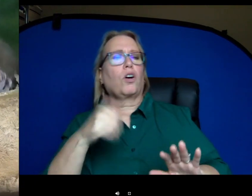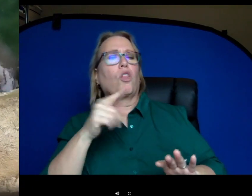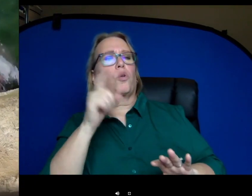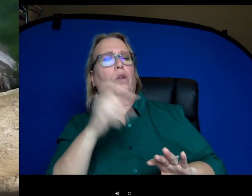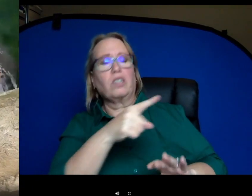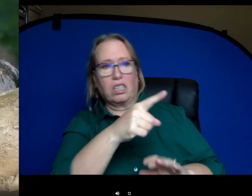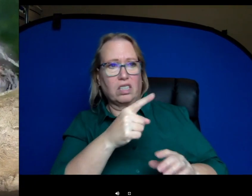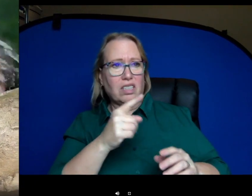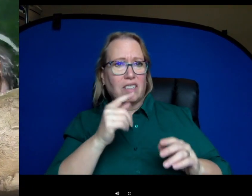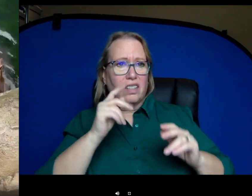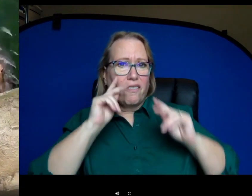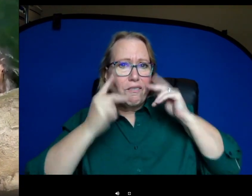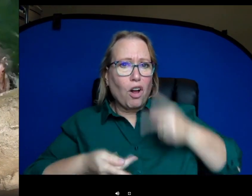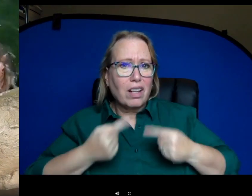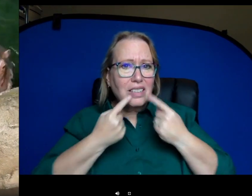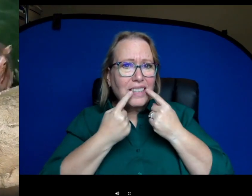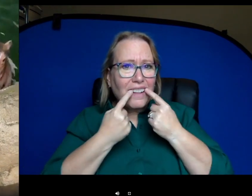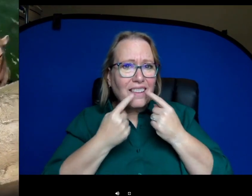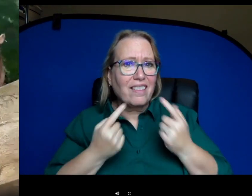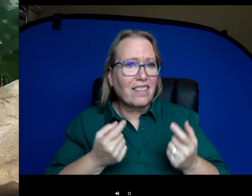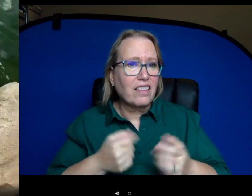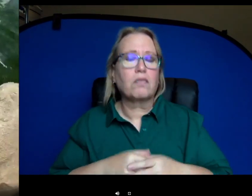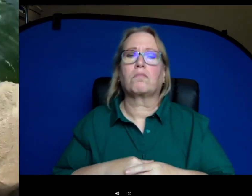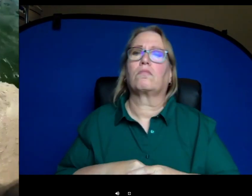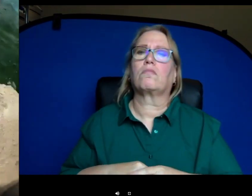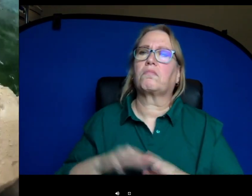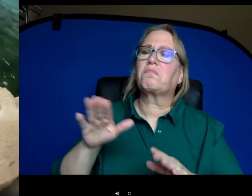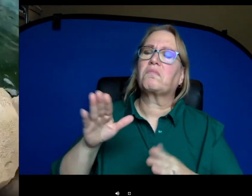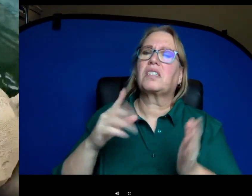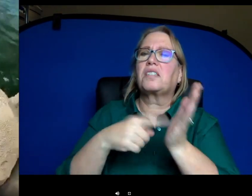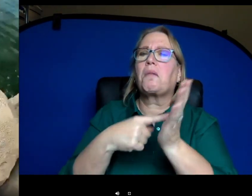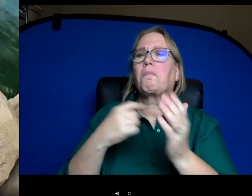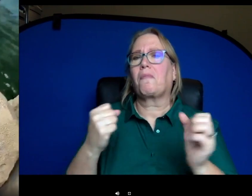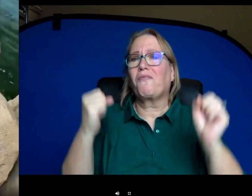their teeth?" You know, um only, sometimes they will break off during fights or